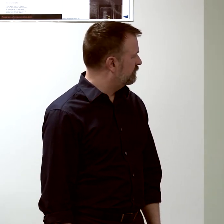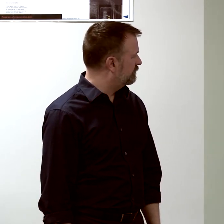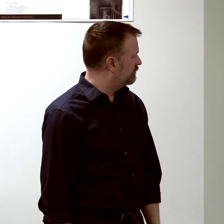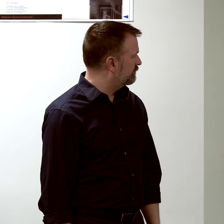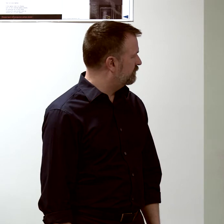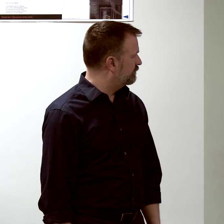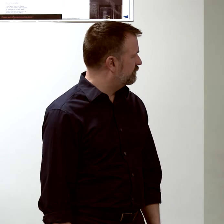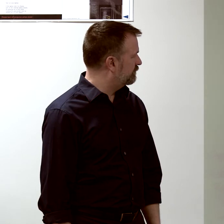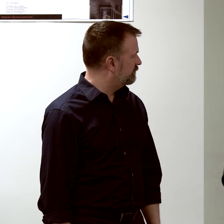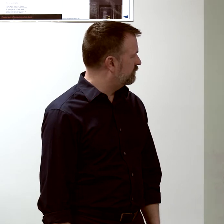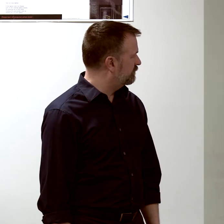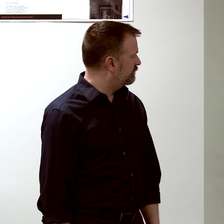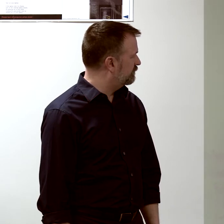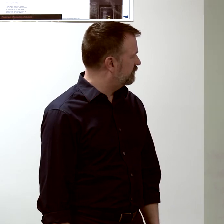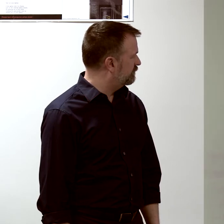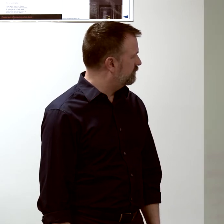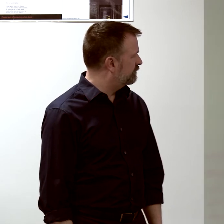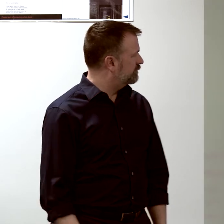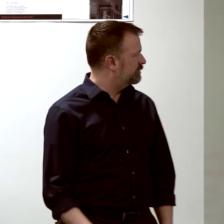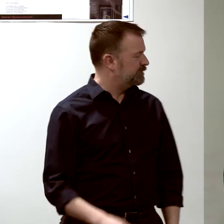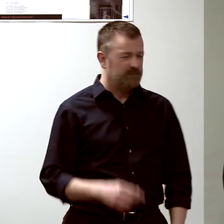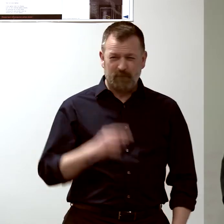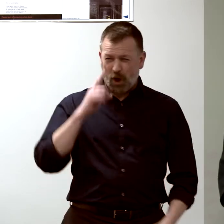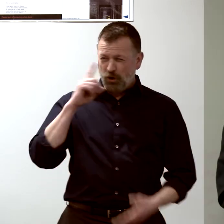you see that there are these striped bands.